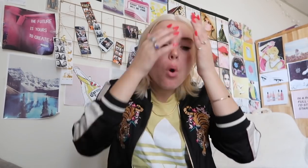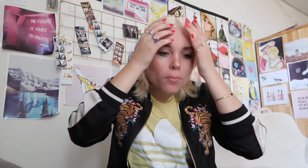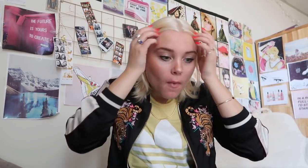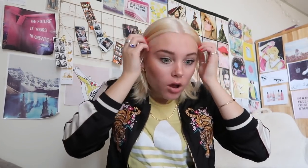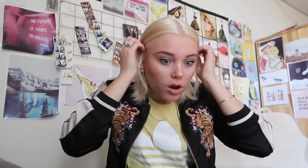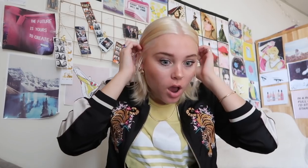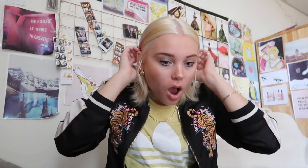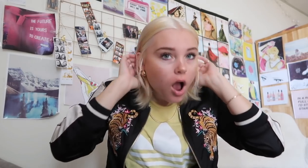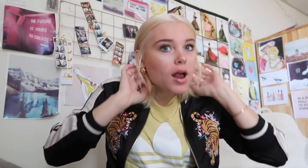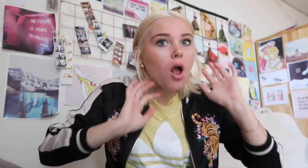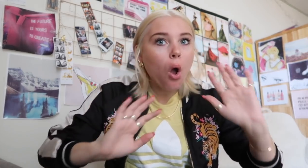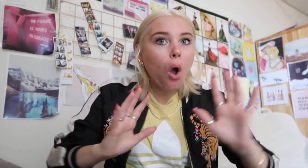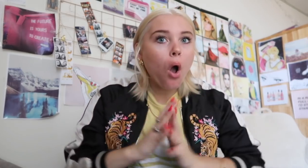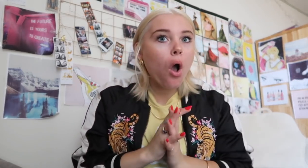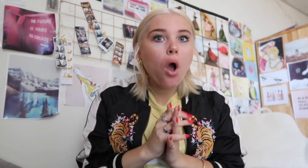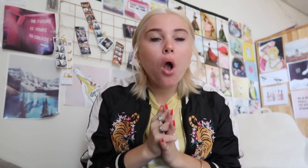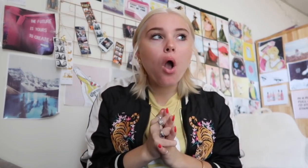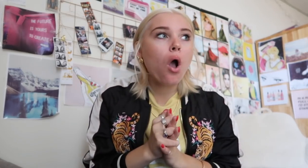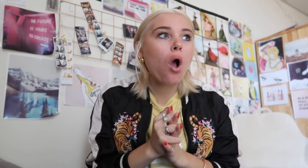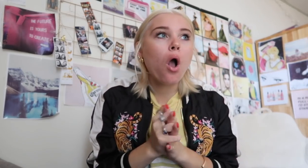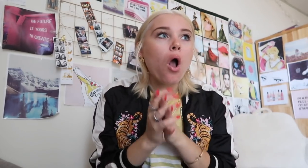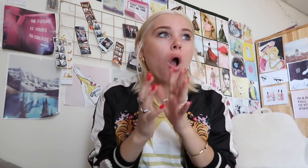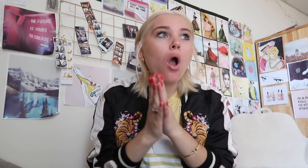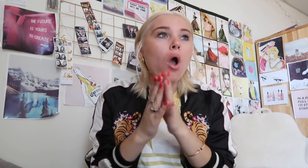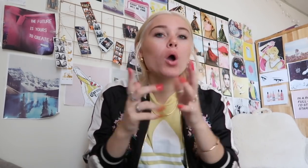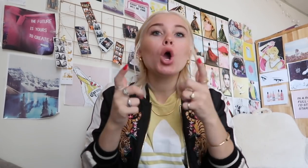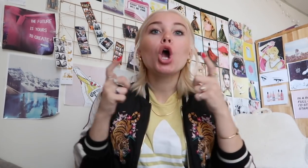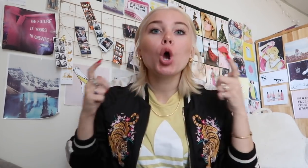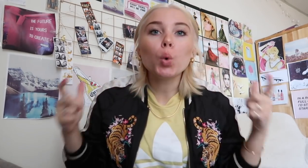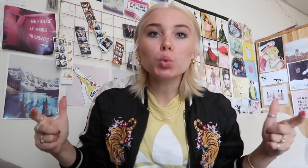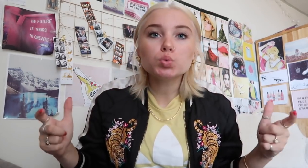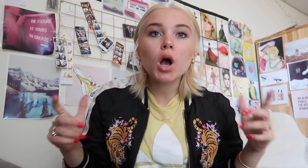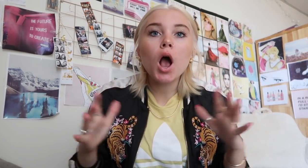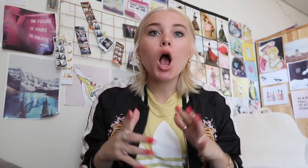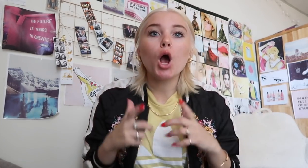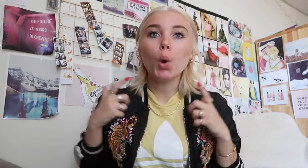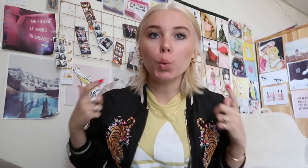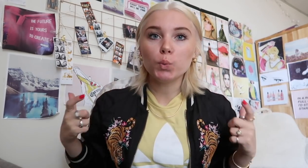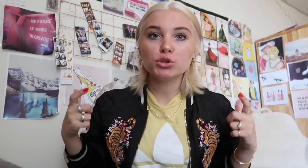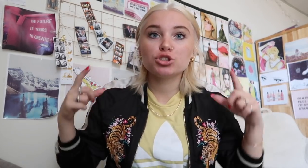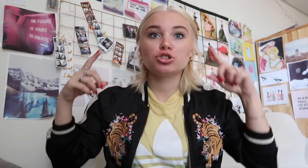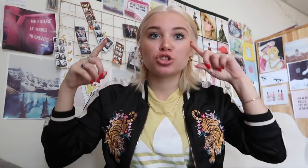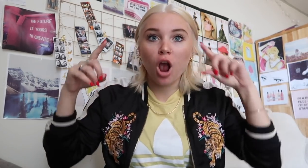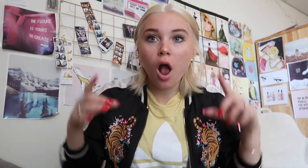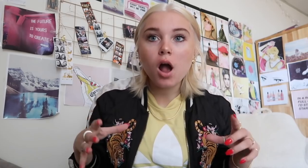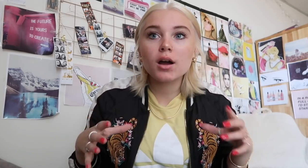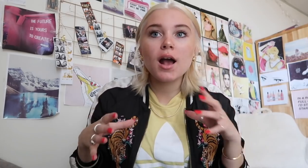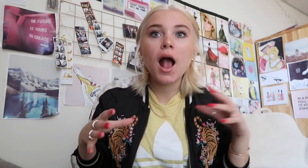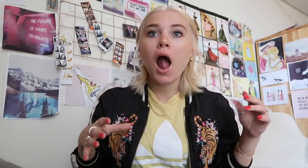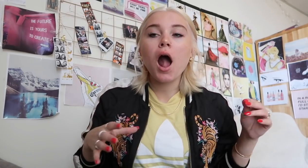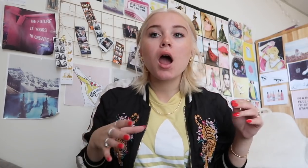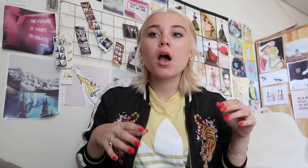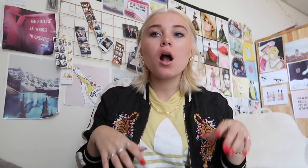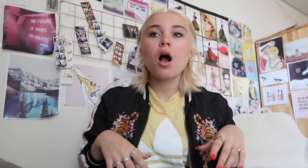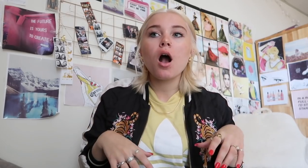Yeah, when I came to Gallaudet as a transfer student it was a huge shock for me